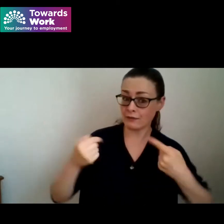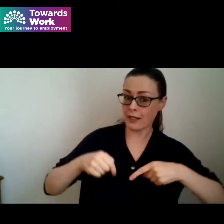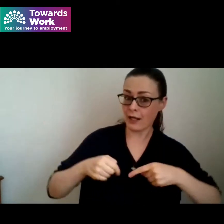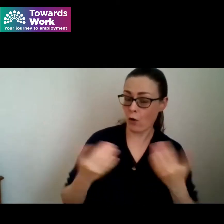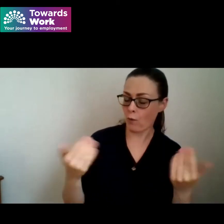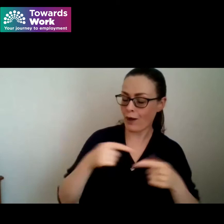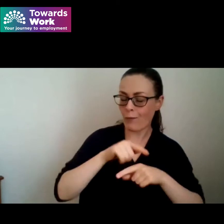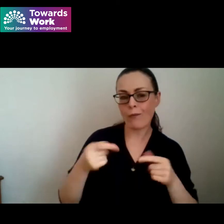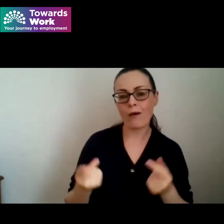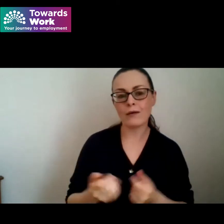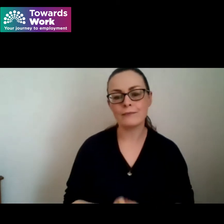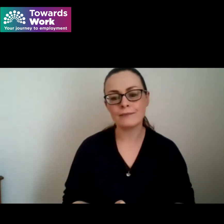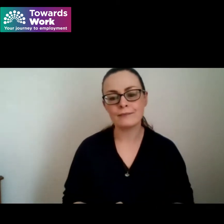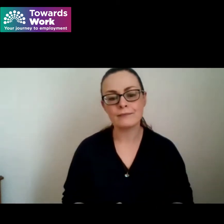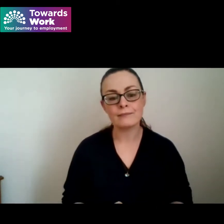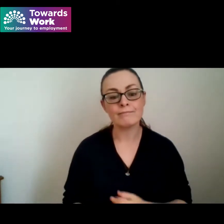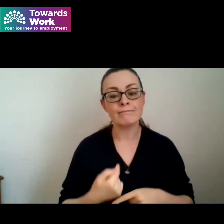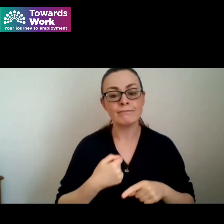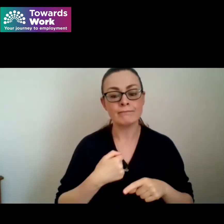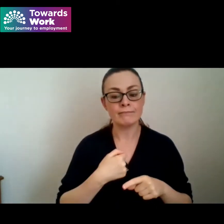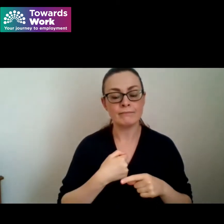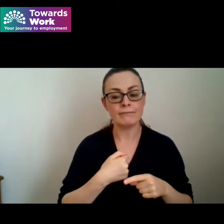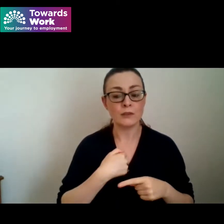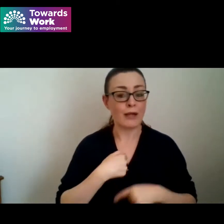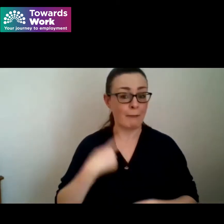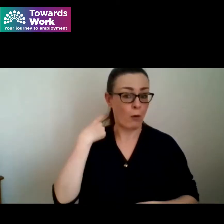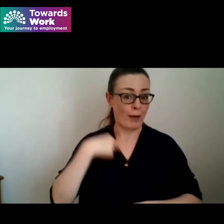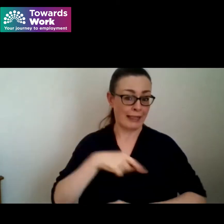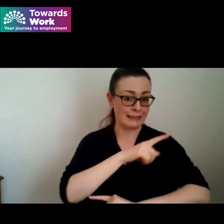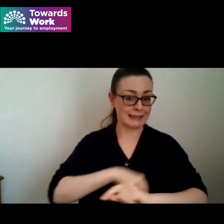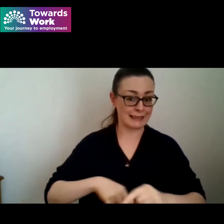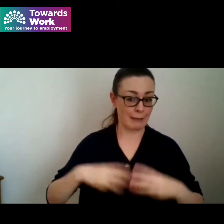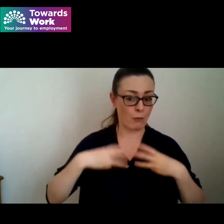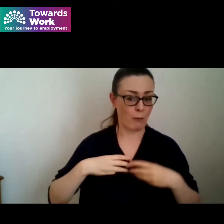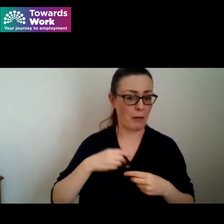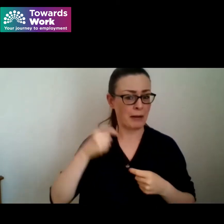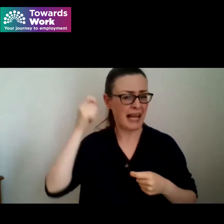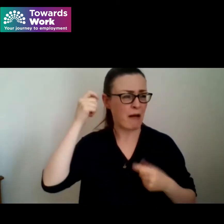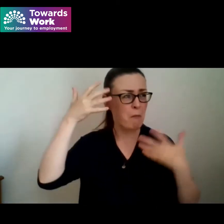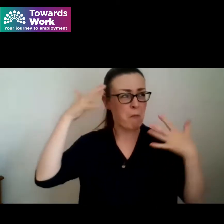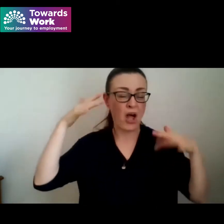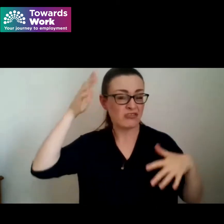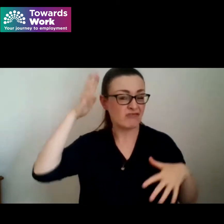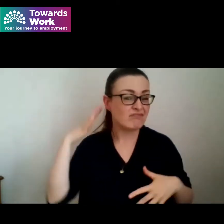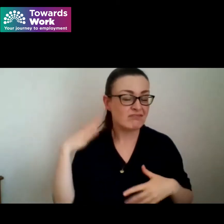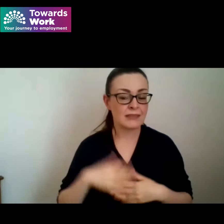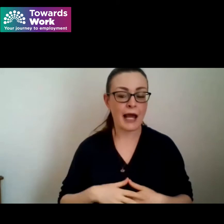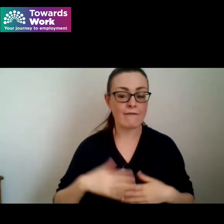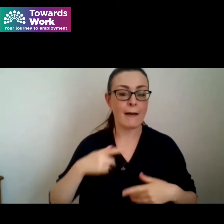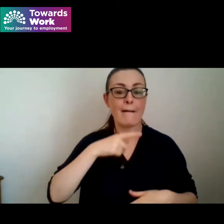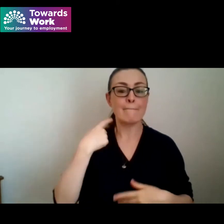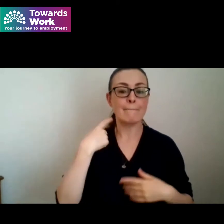and I am a white disabled woman I have blondish hair and I'm wearing a black top and I have my